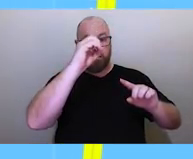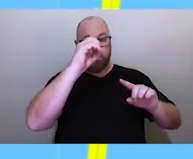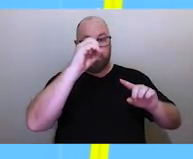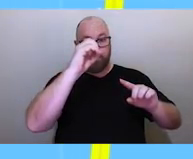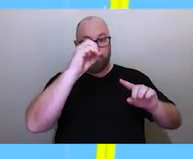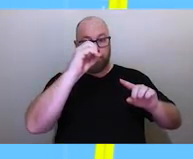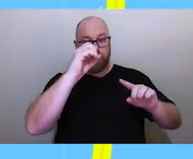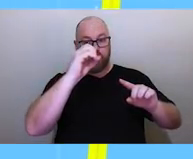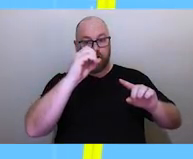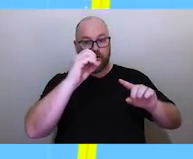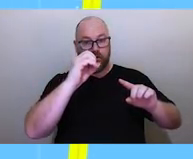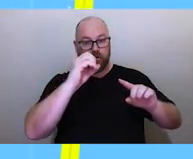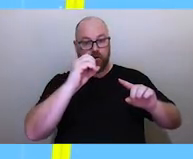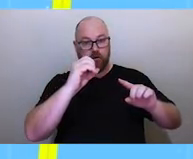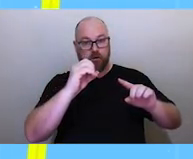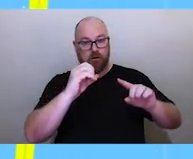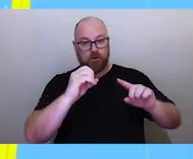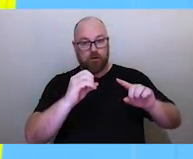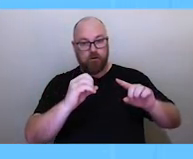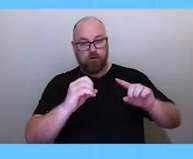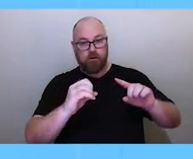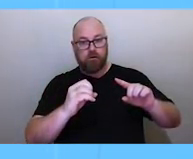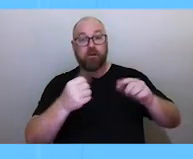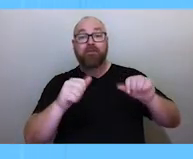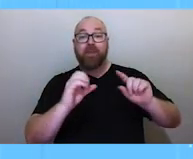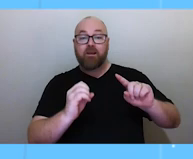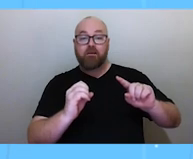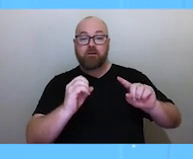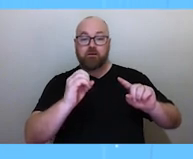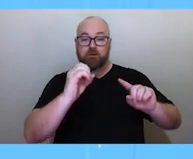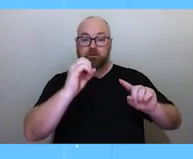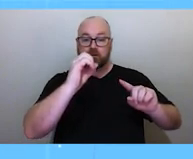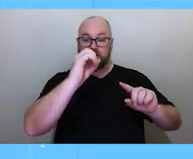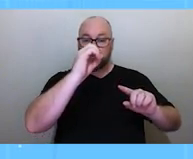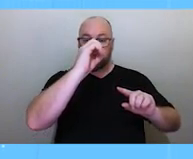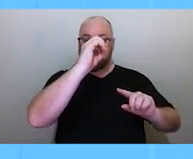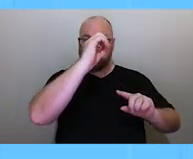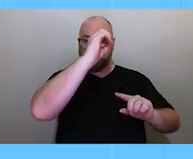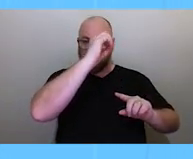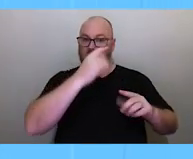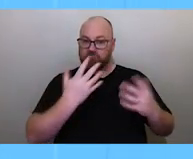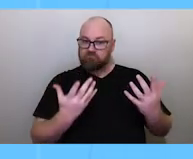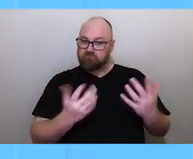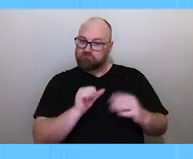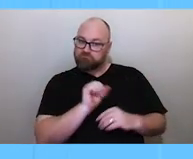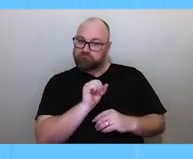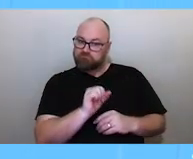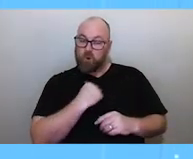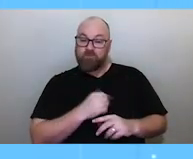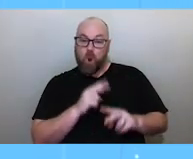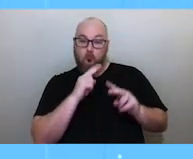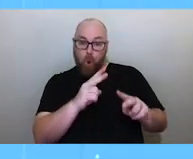the other solstice, and then begin moving back And what he explained to me is that you look at where the sun sets relative